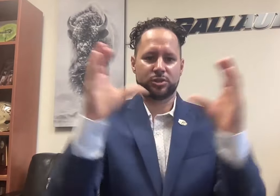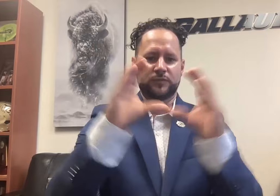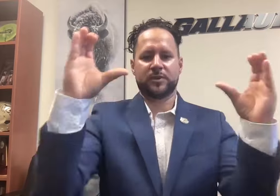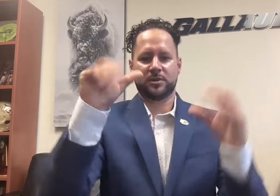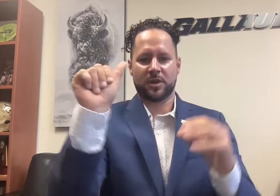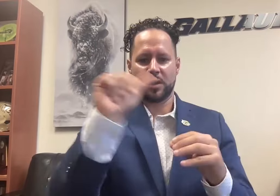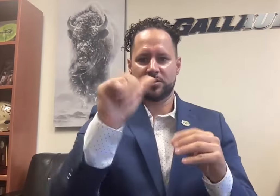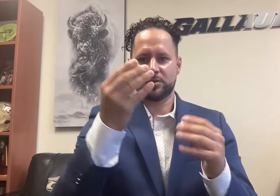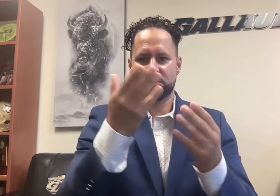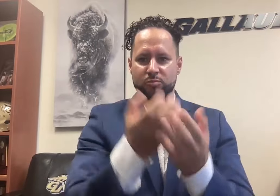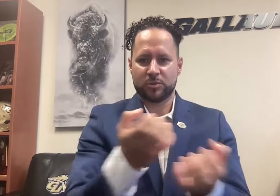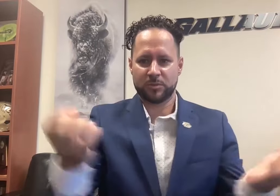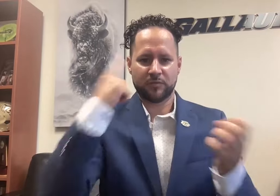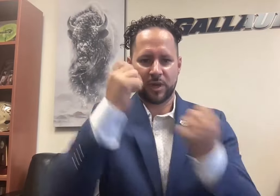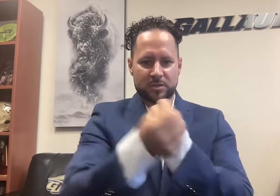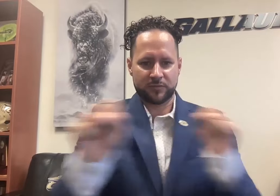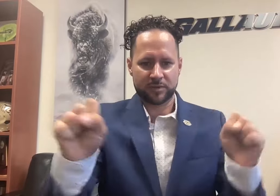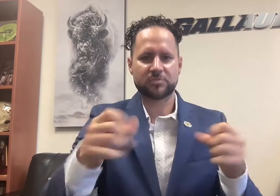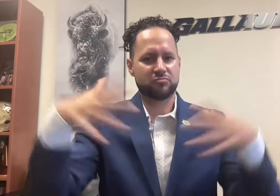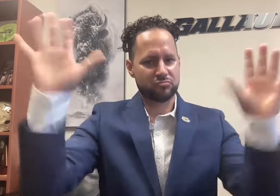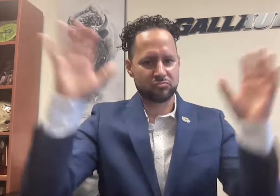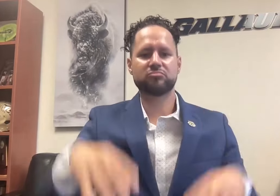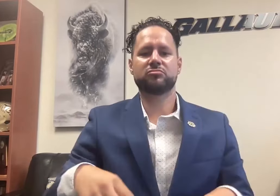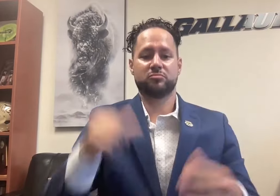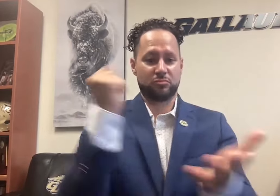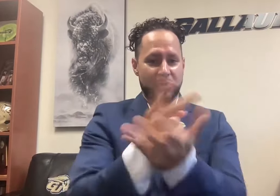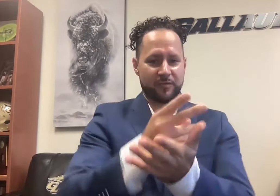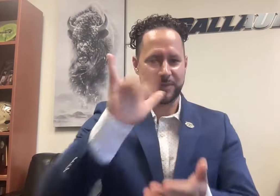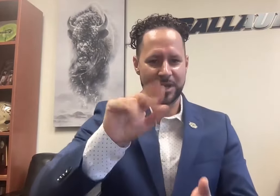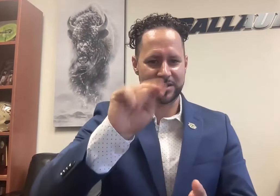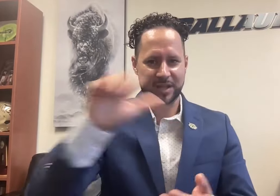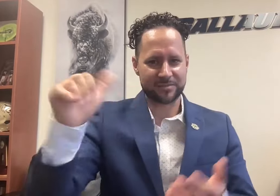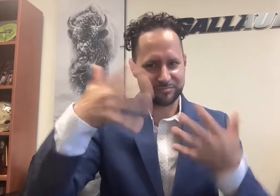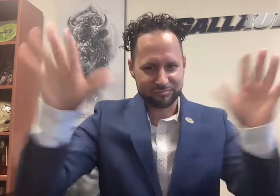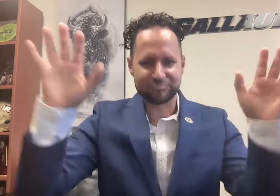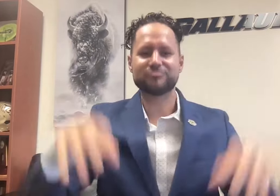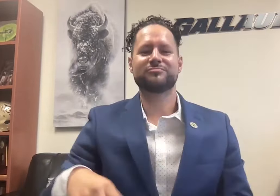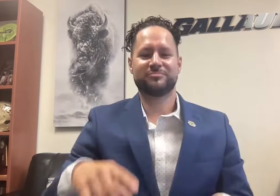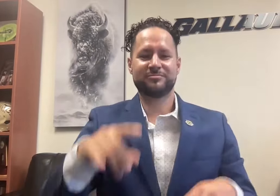that certifies athletic equipment for safety. It has been approved by the NCAA.